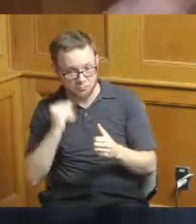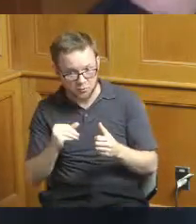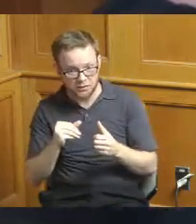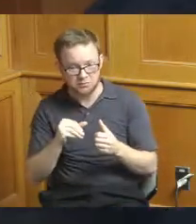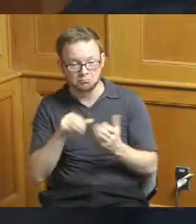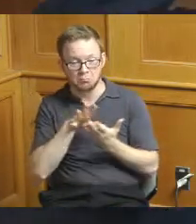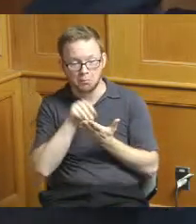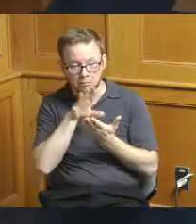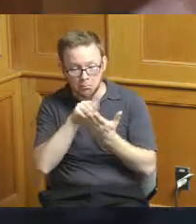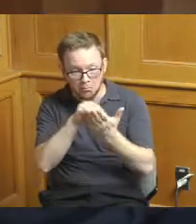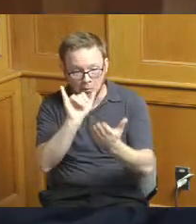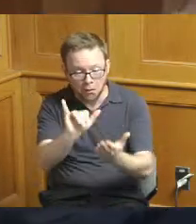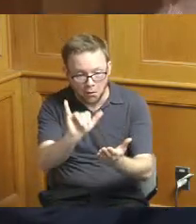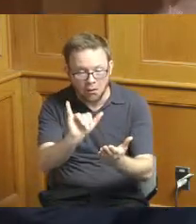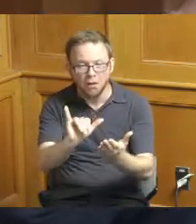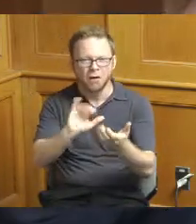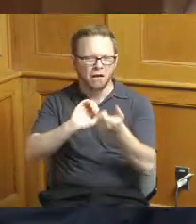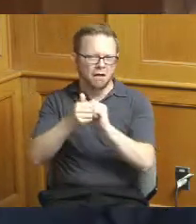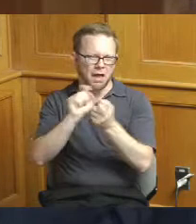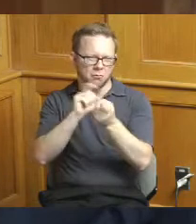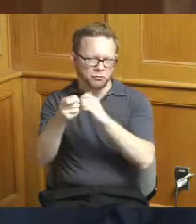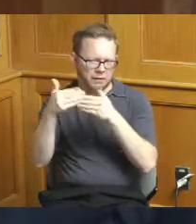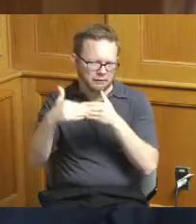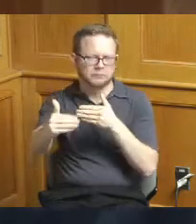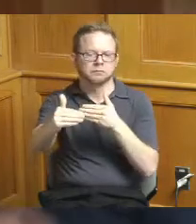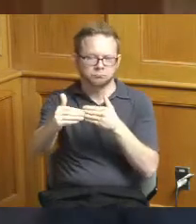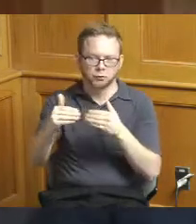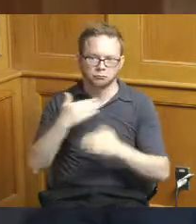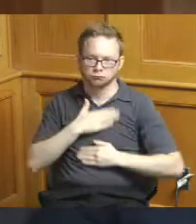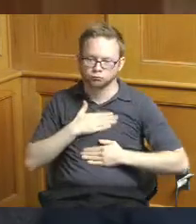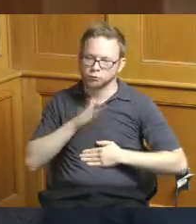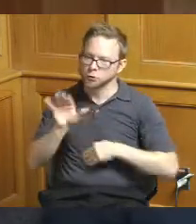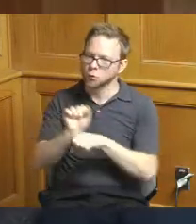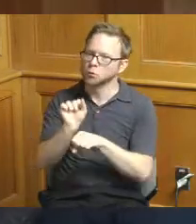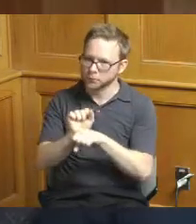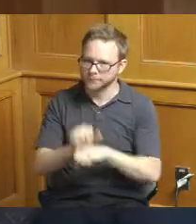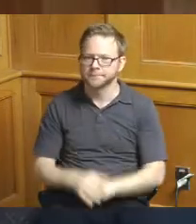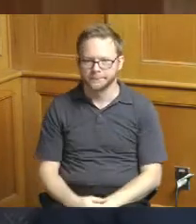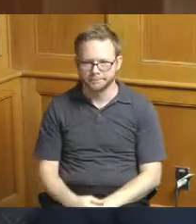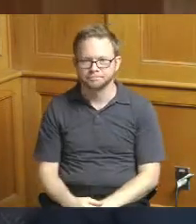make these decisions so really appreciate the work done on this one as well thank you thank